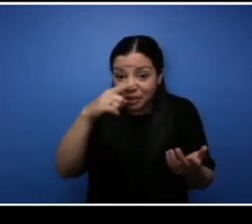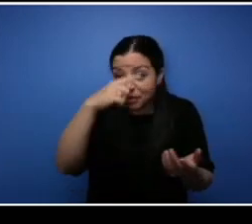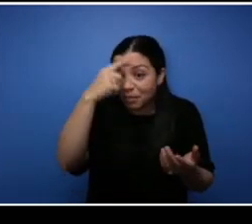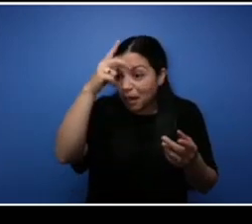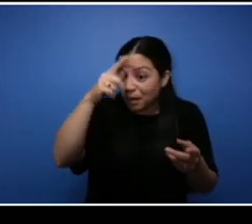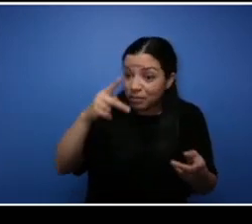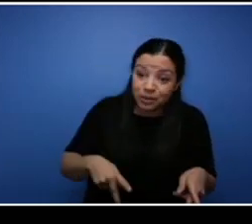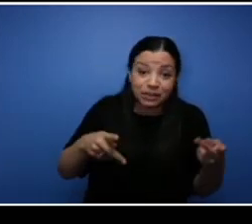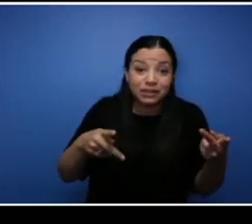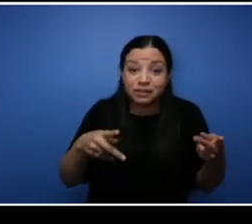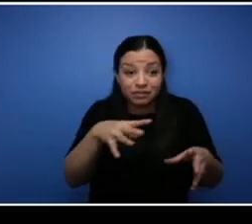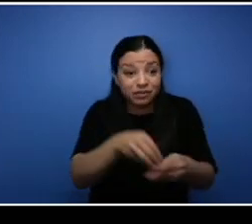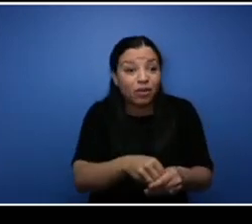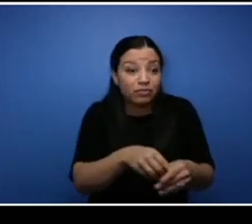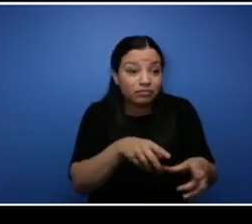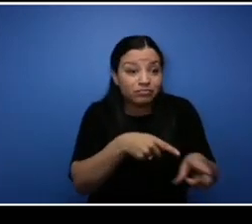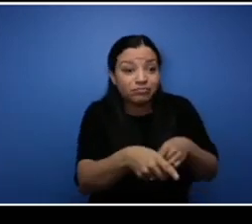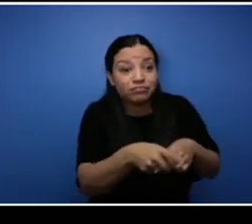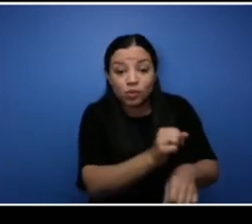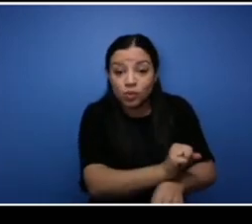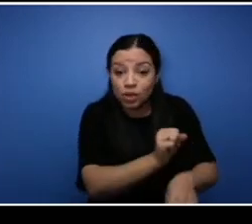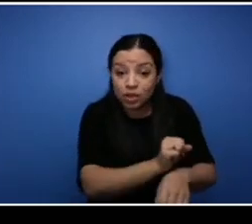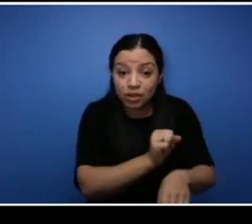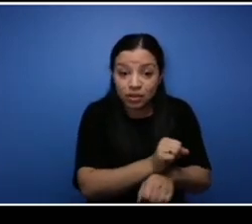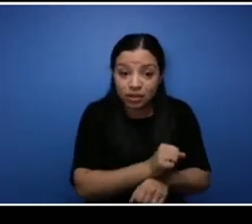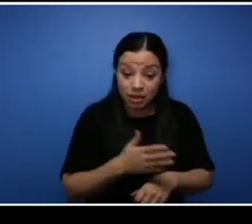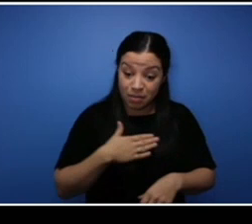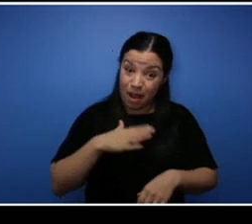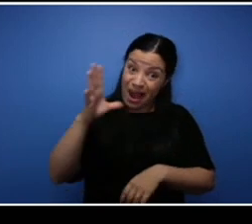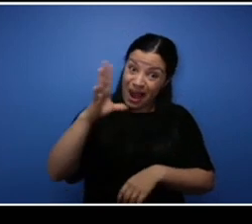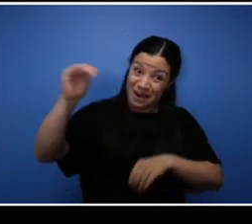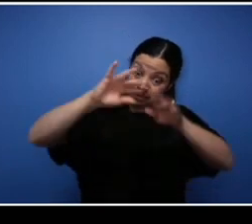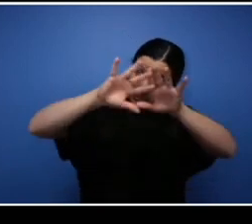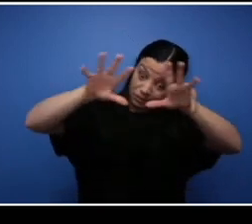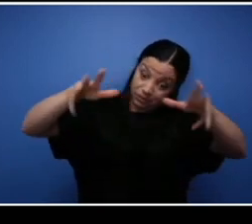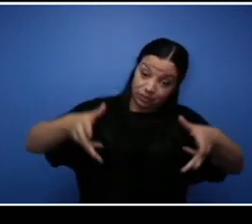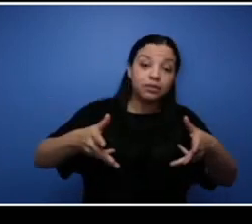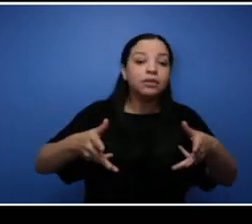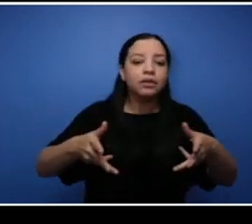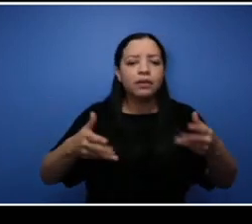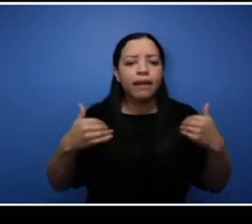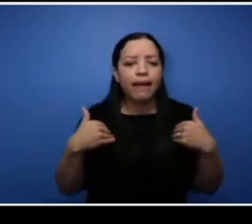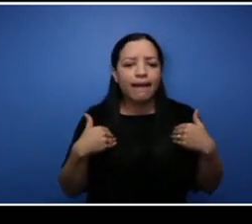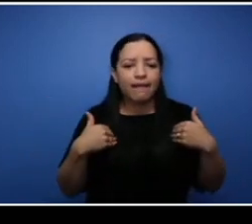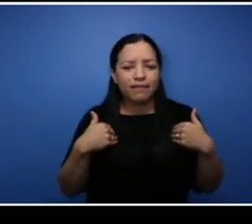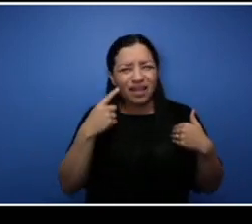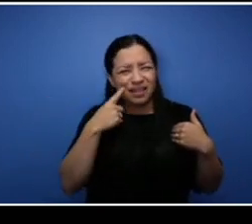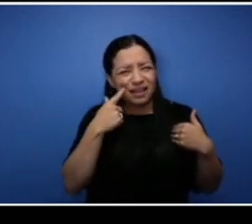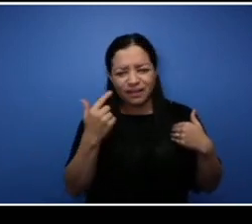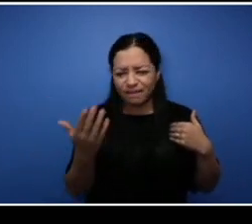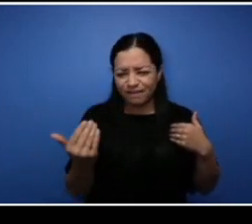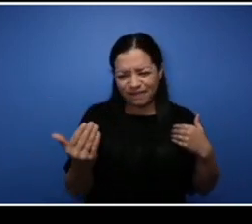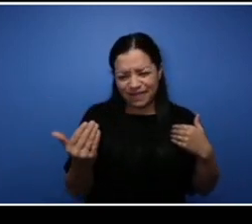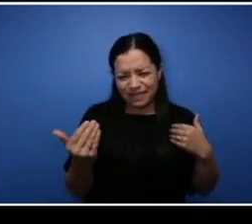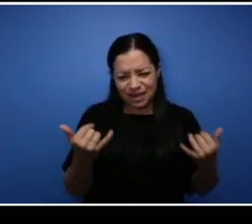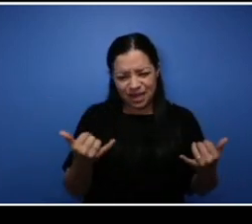know, I mean in my whole company, we have I think just 15 now but at one time we only